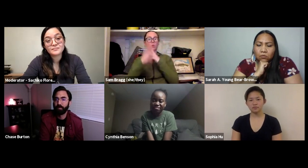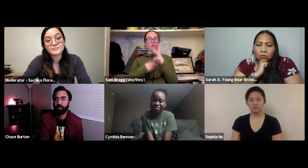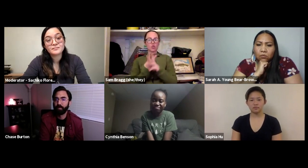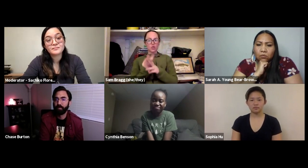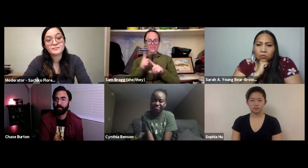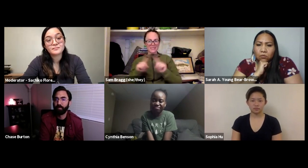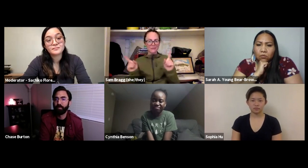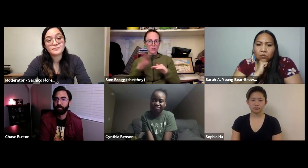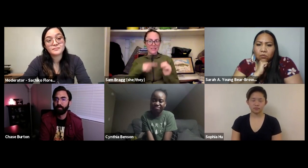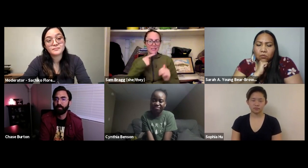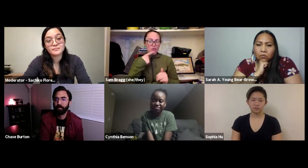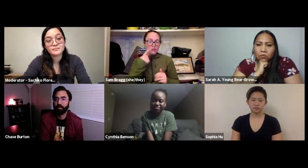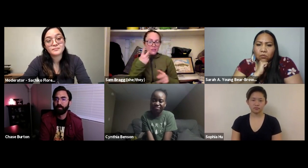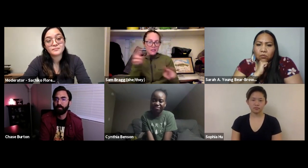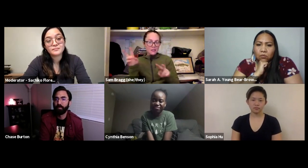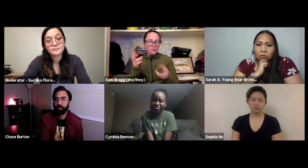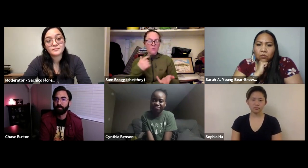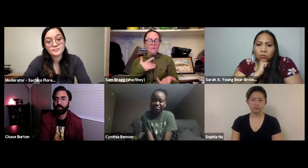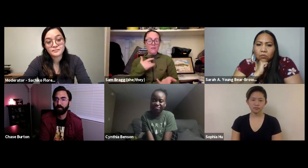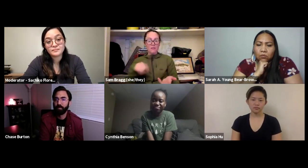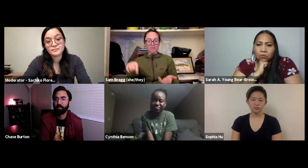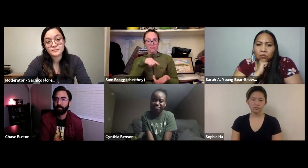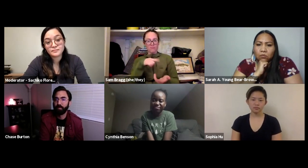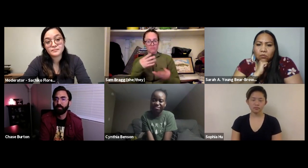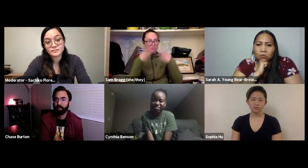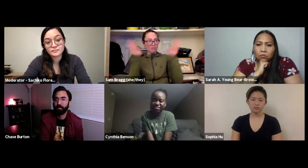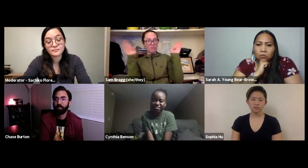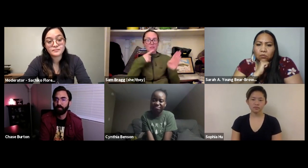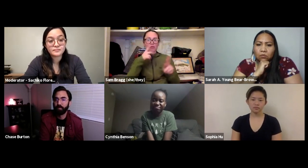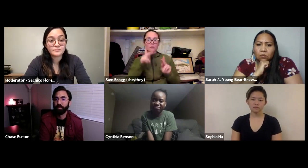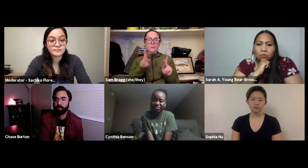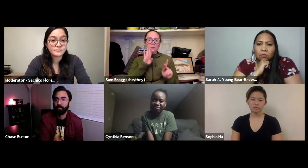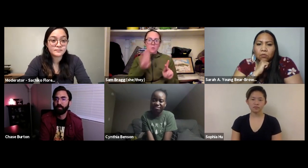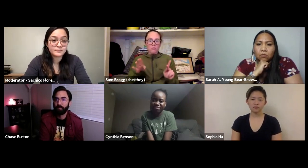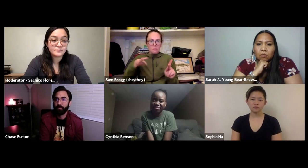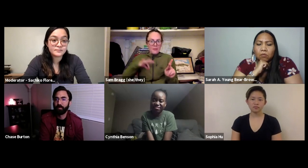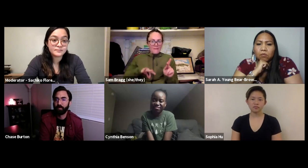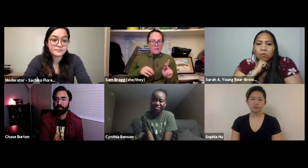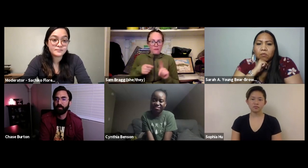my perspective, our Deaf lens is unique based on how we see the world compared to hearing